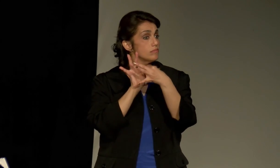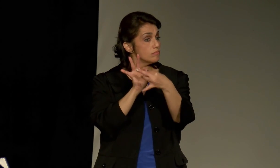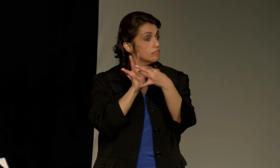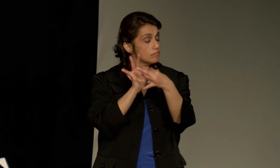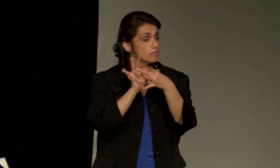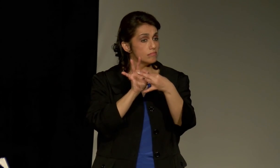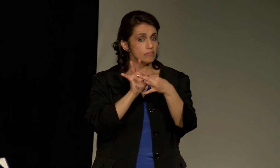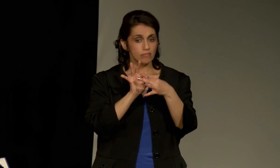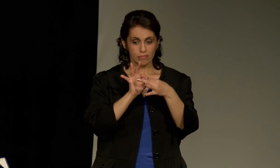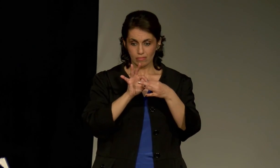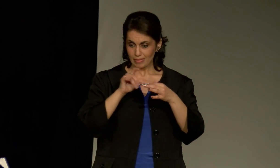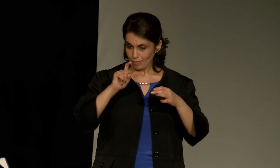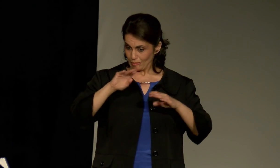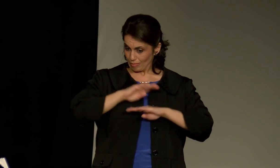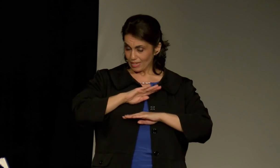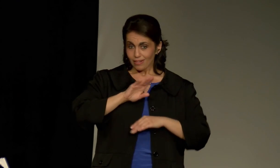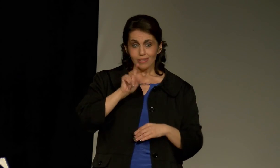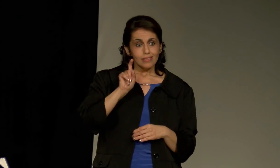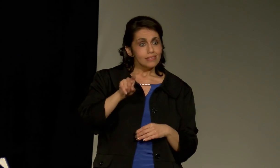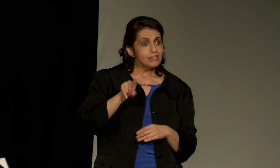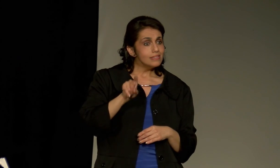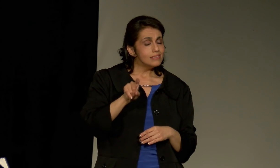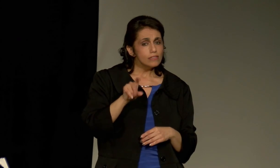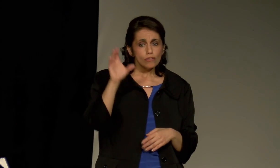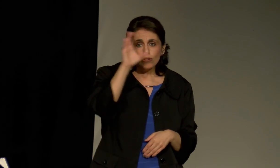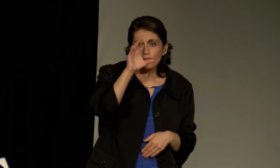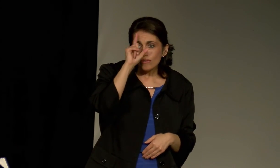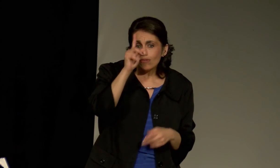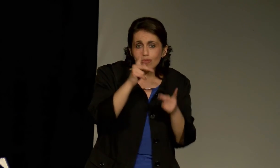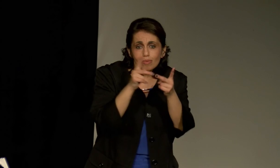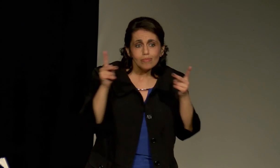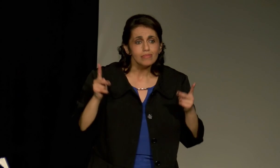All people, all children have the same need.